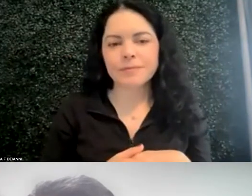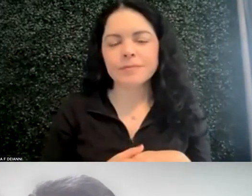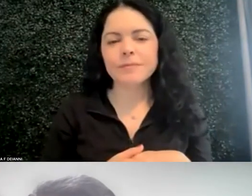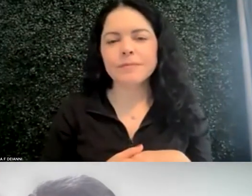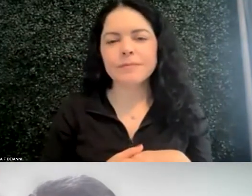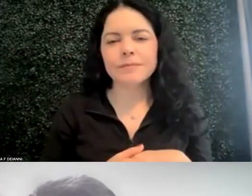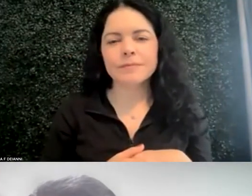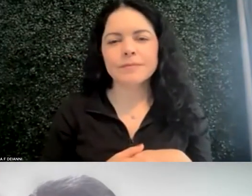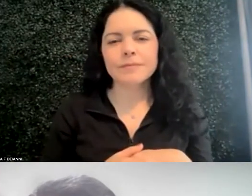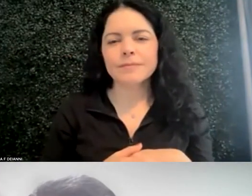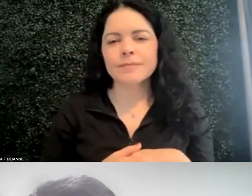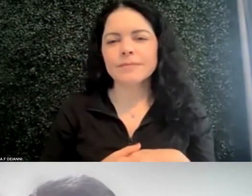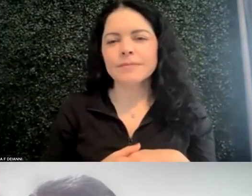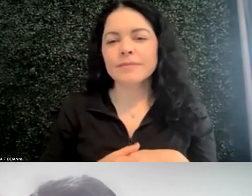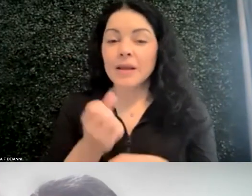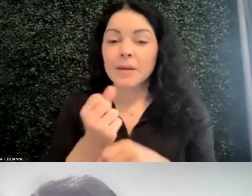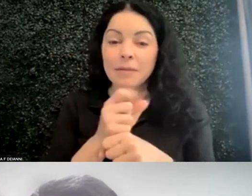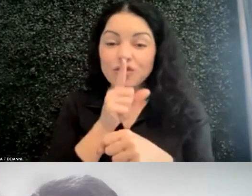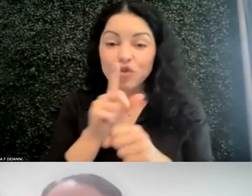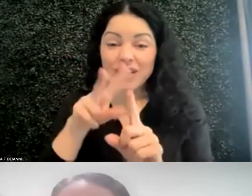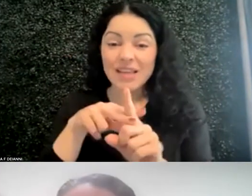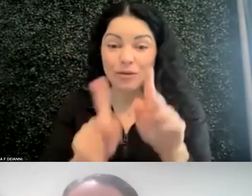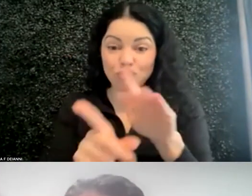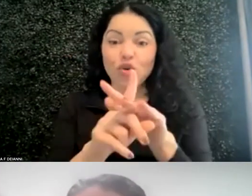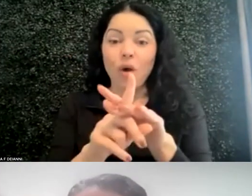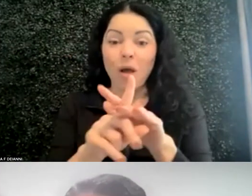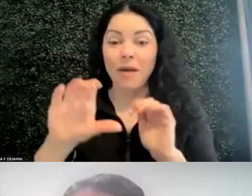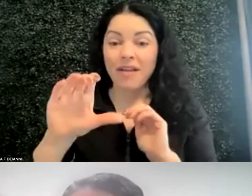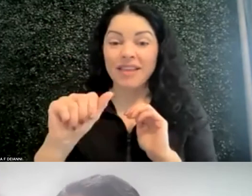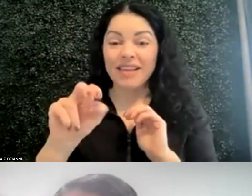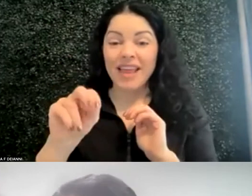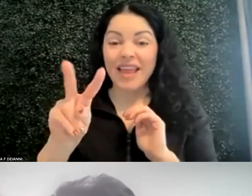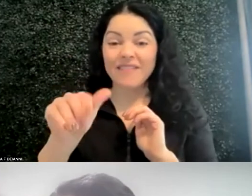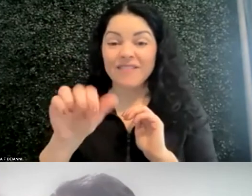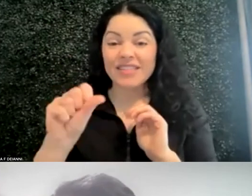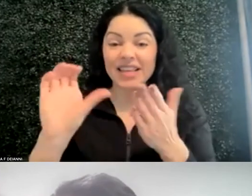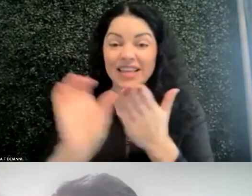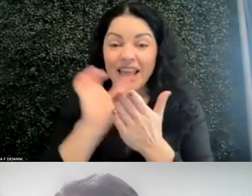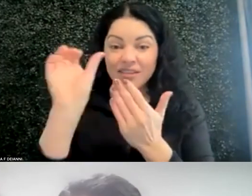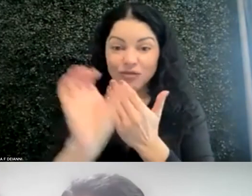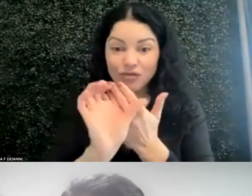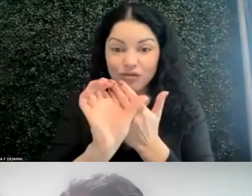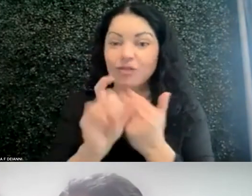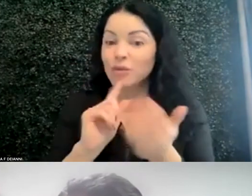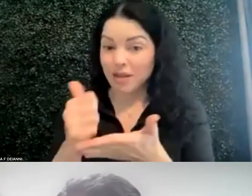Making sure your assignments are showing up on the Canvas calendar is also really helpful. Talking to your students at the beginning